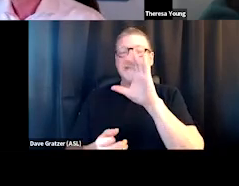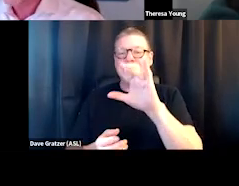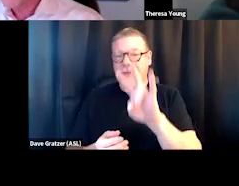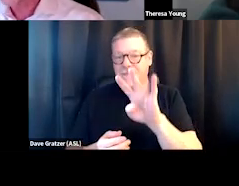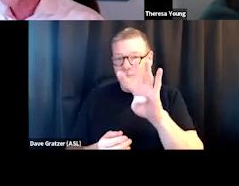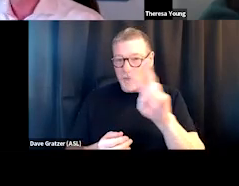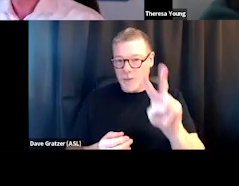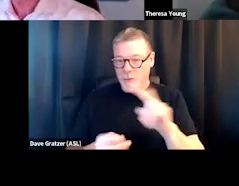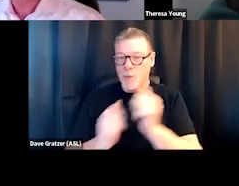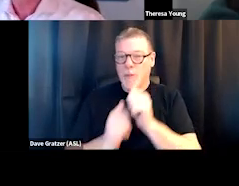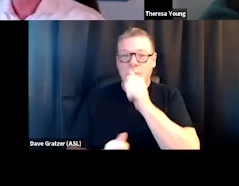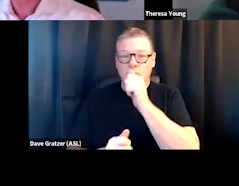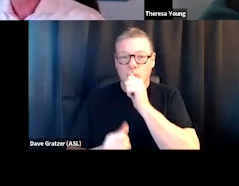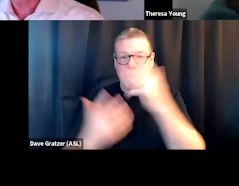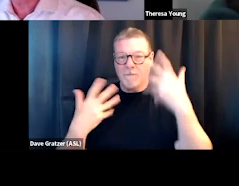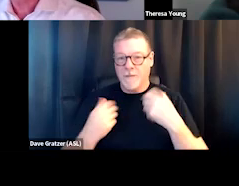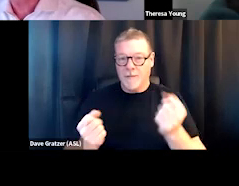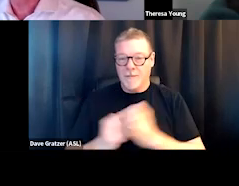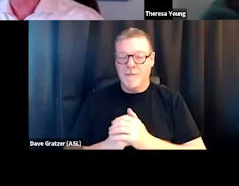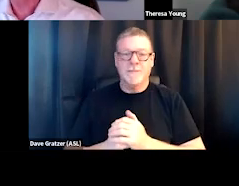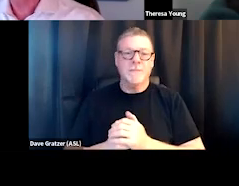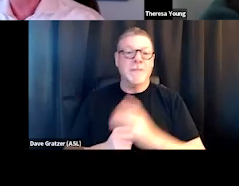with private health information and being a part of a larger organization